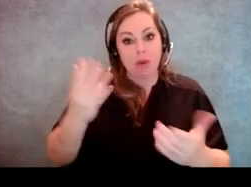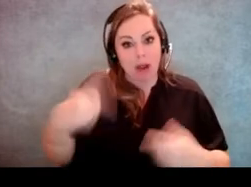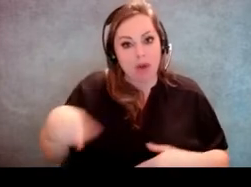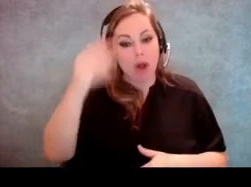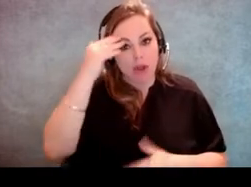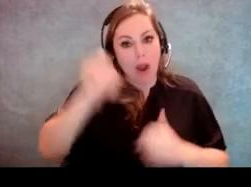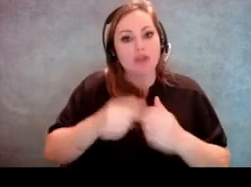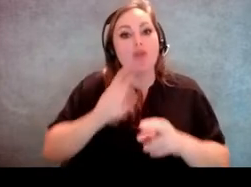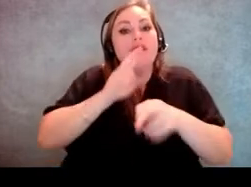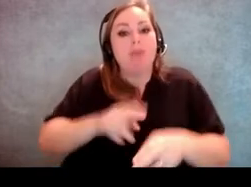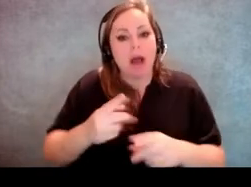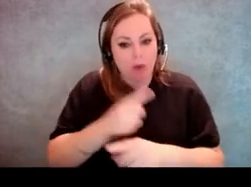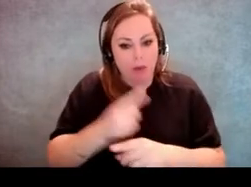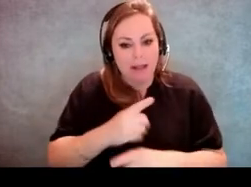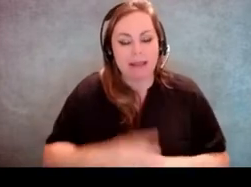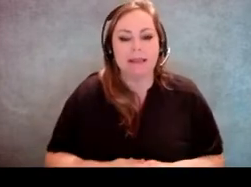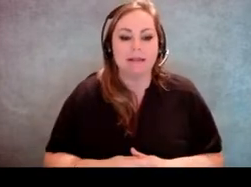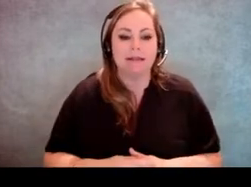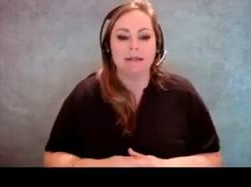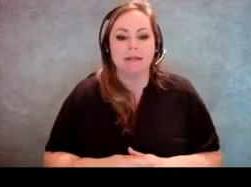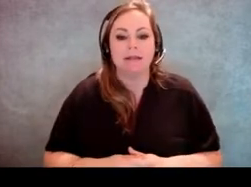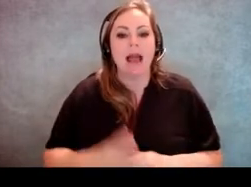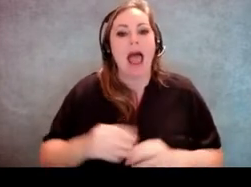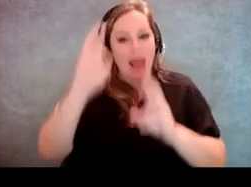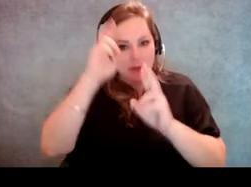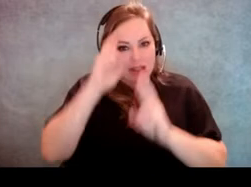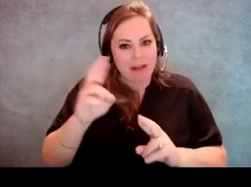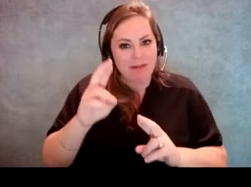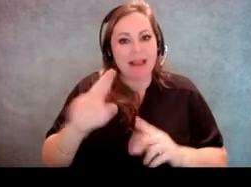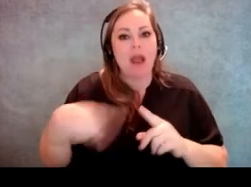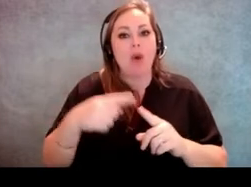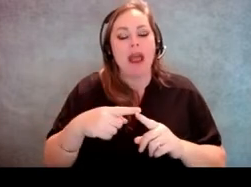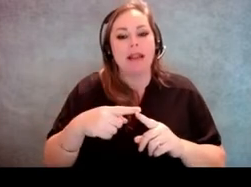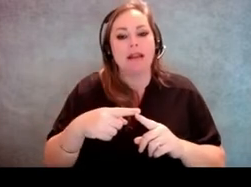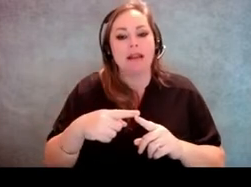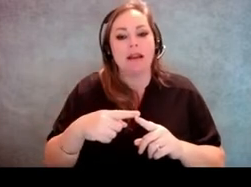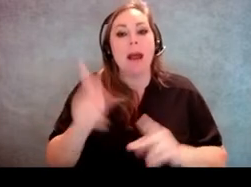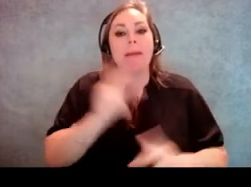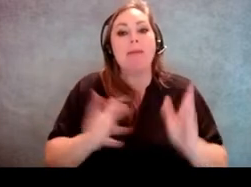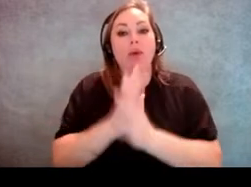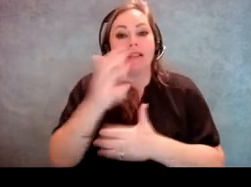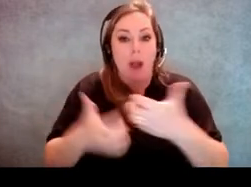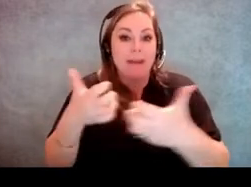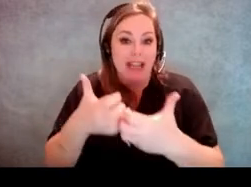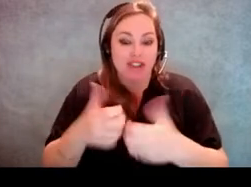how to respond appropriately and respectfully to people who are requesting accommodations